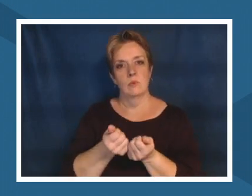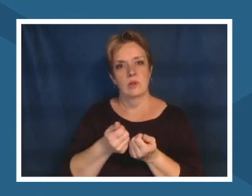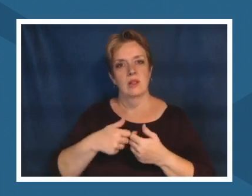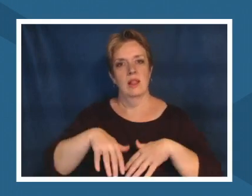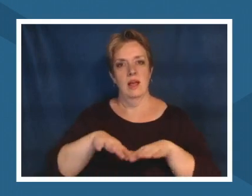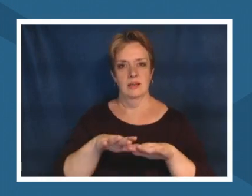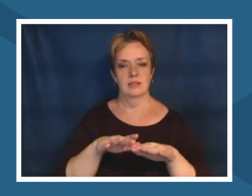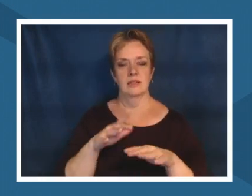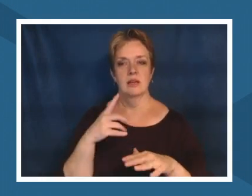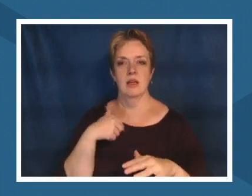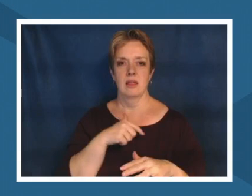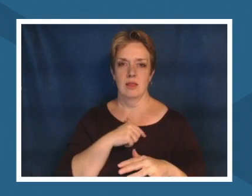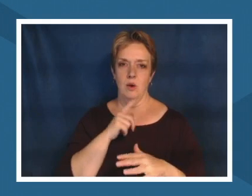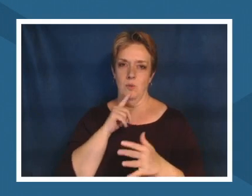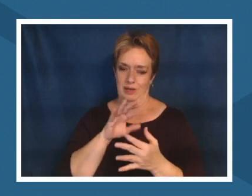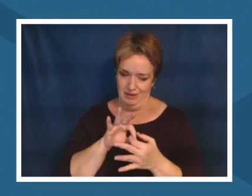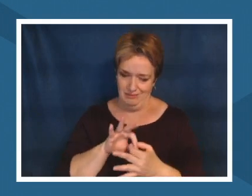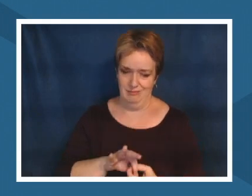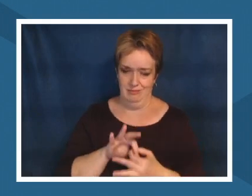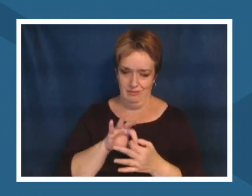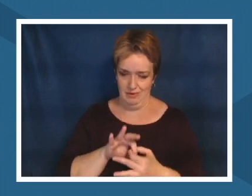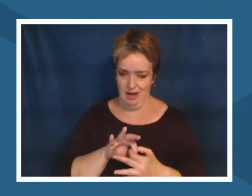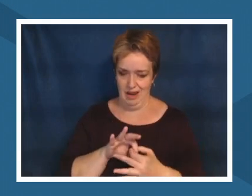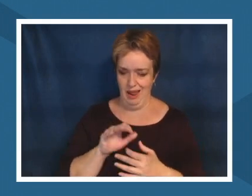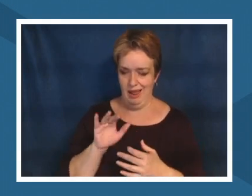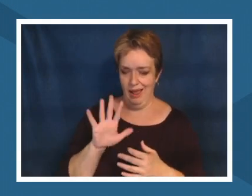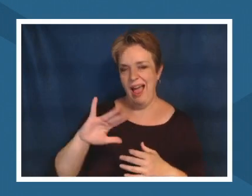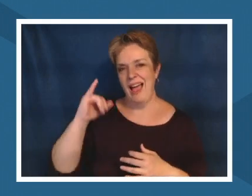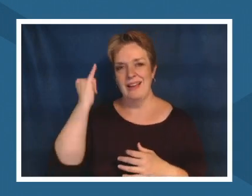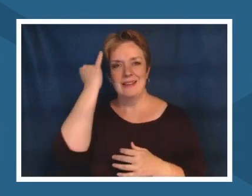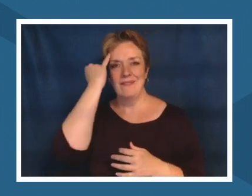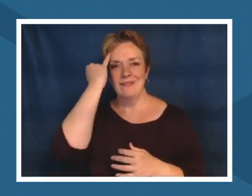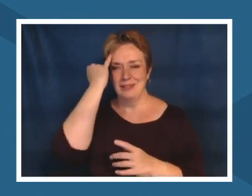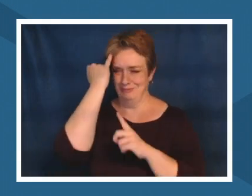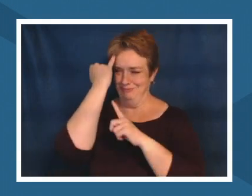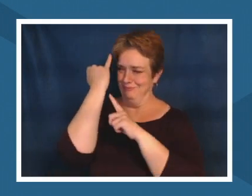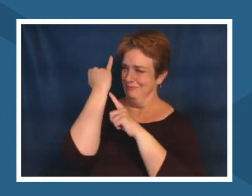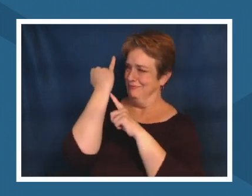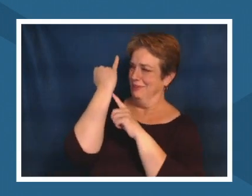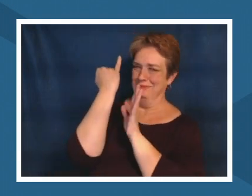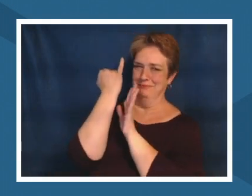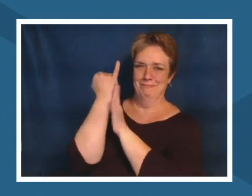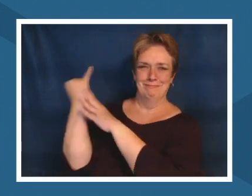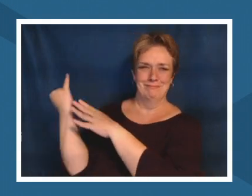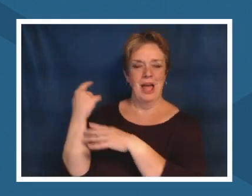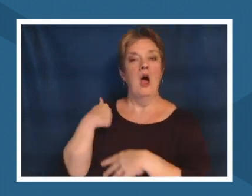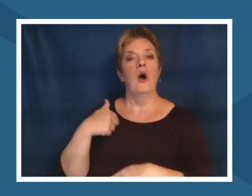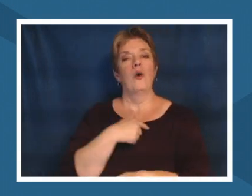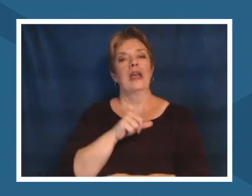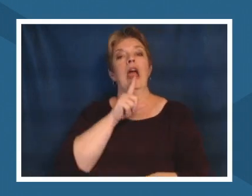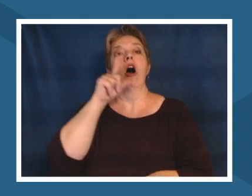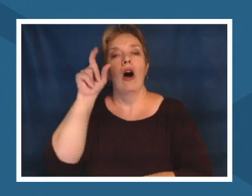as if as we are i know that we are